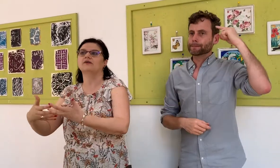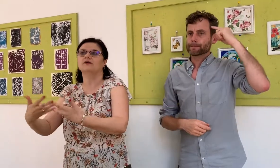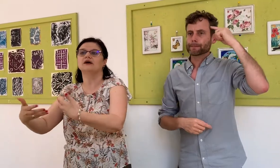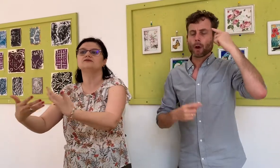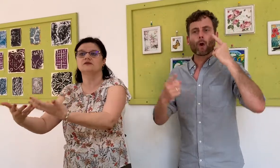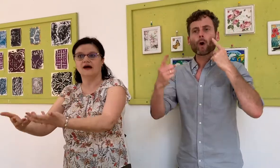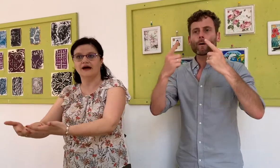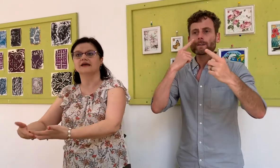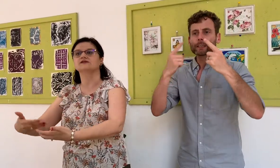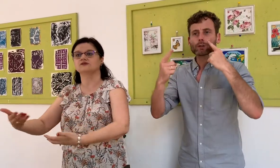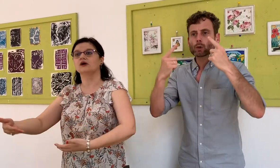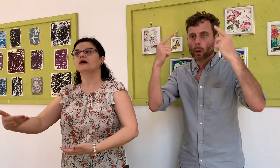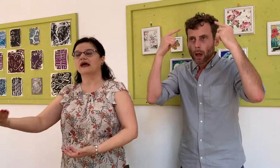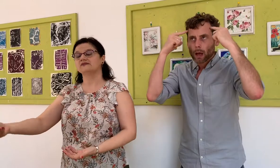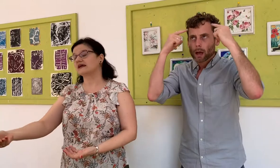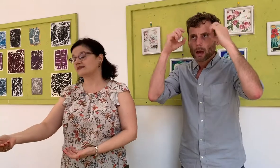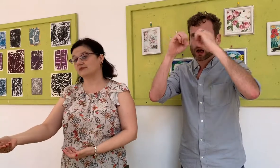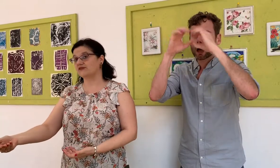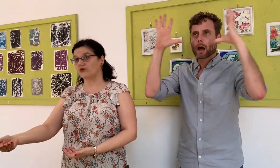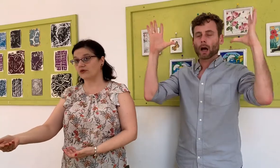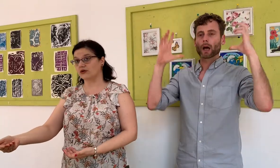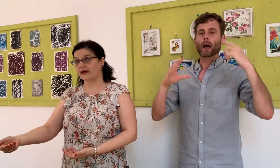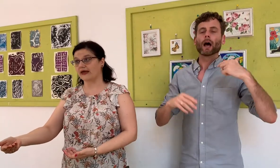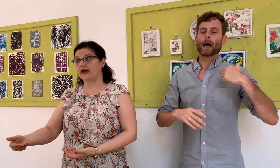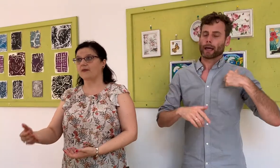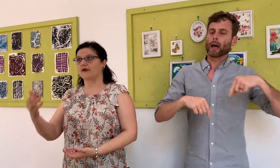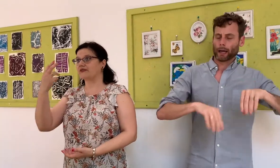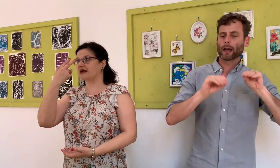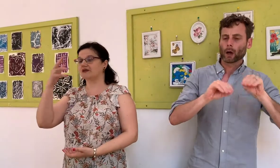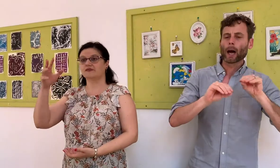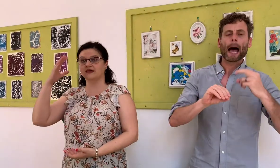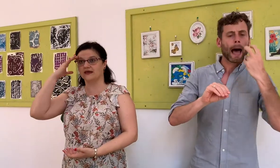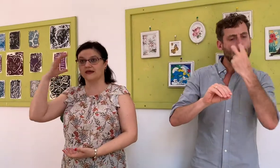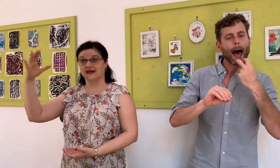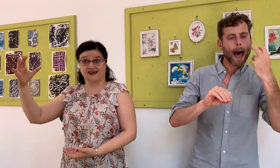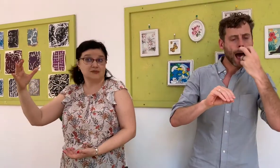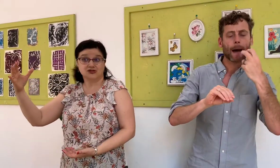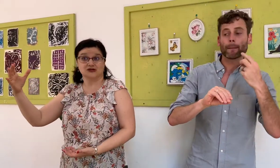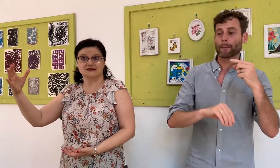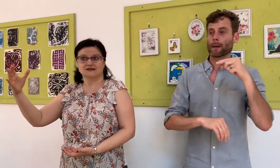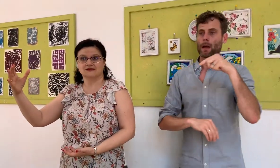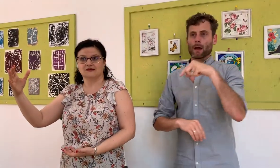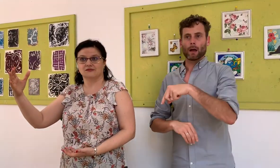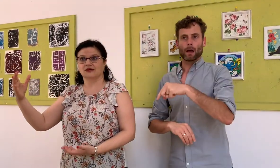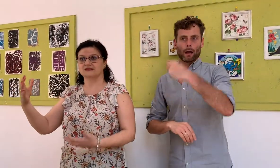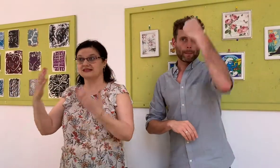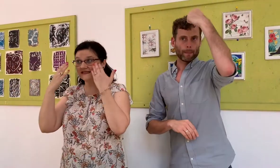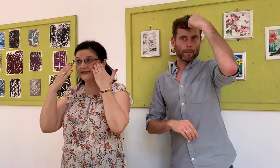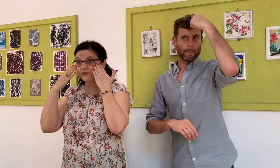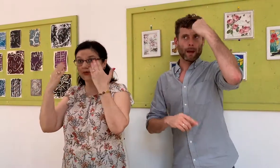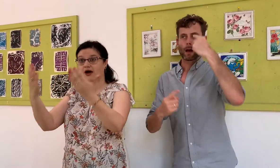We are trying to educate them in a vocal way, but they are thinking images because that's their